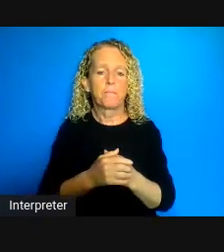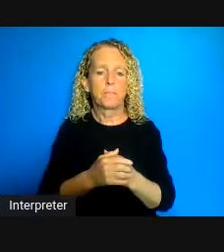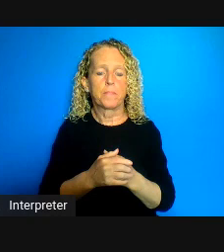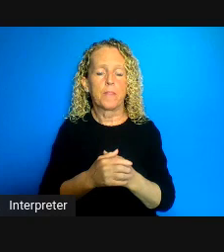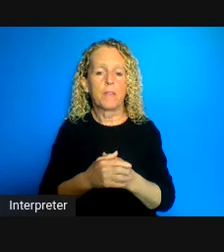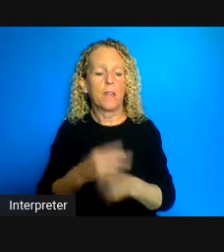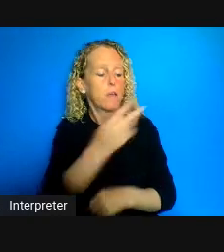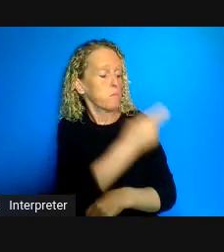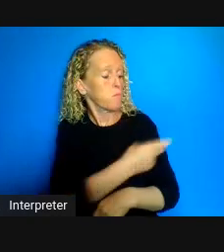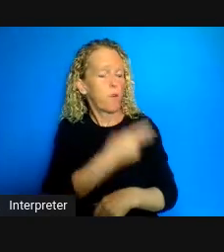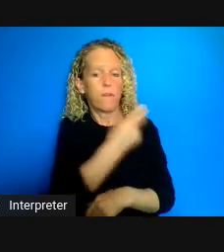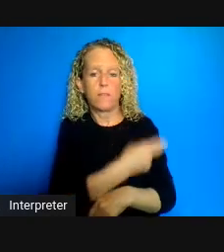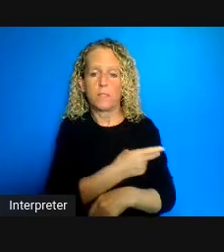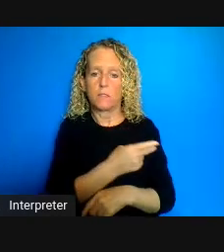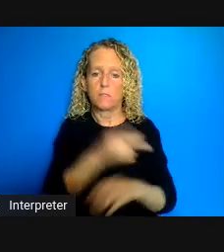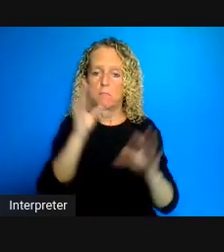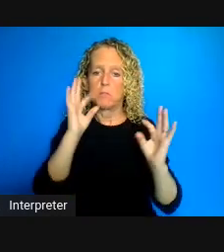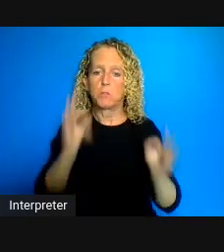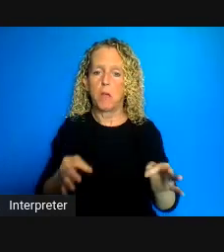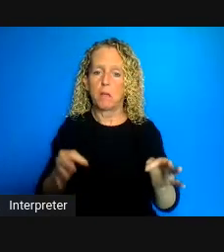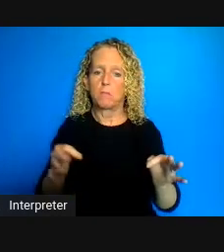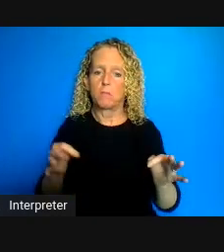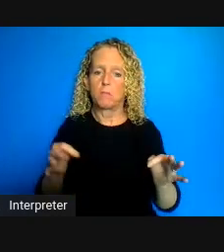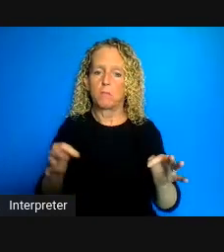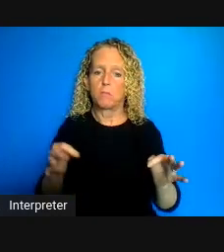frankly not willing to go along with them so for